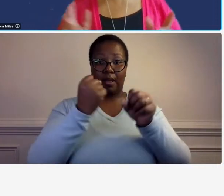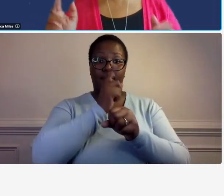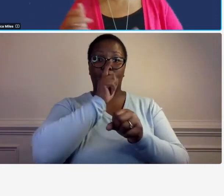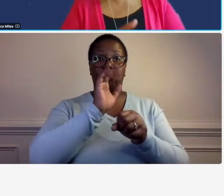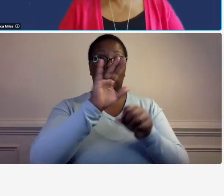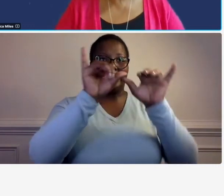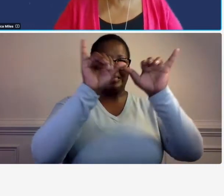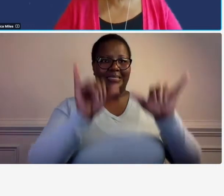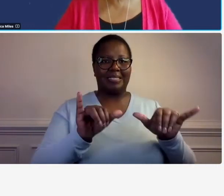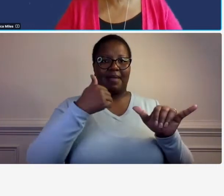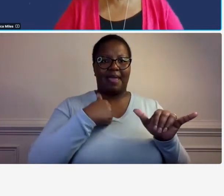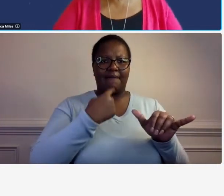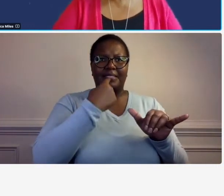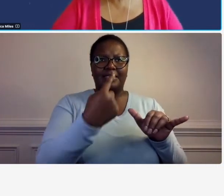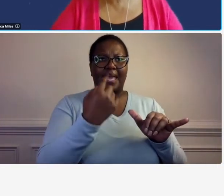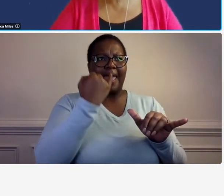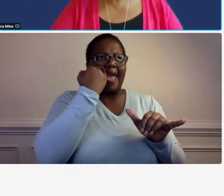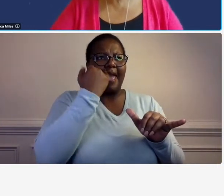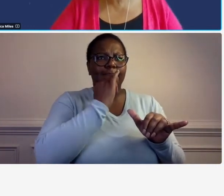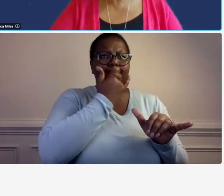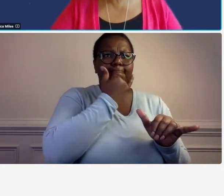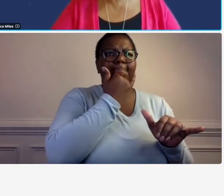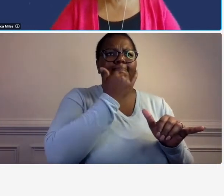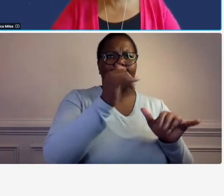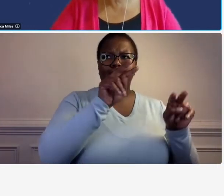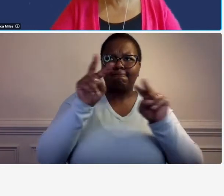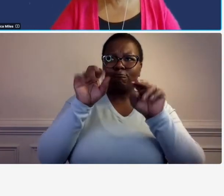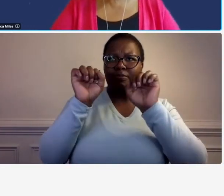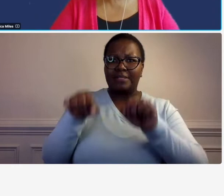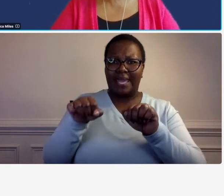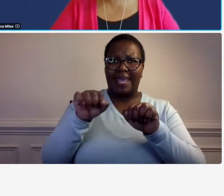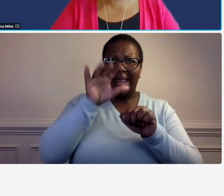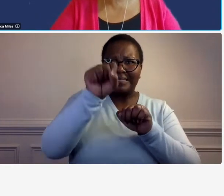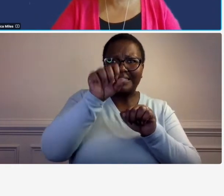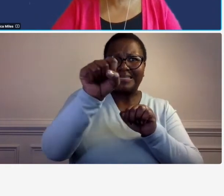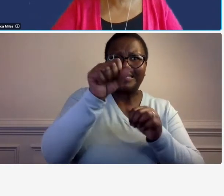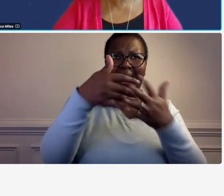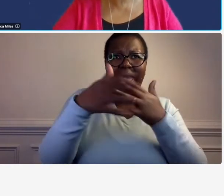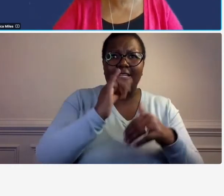fail-safe measures that will ensure that you catch and correct mistakes in a timely